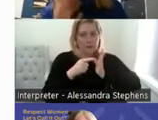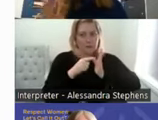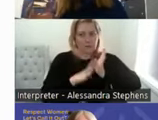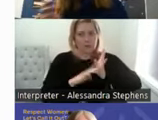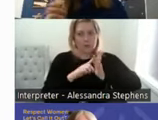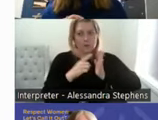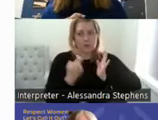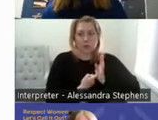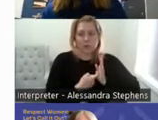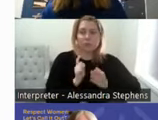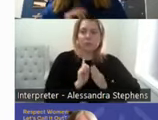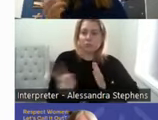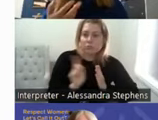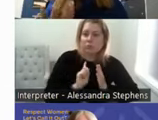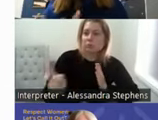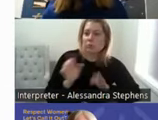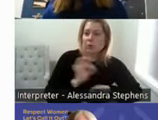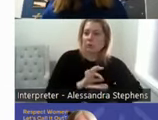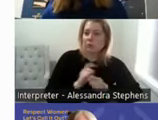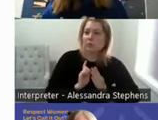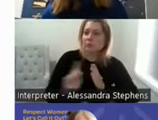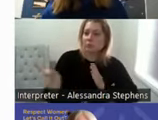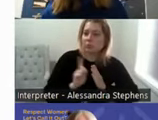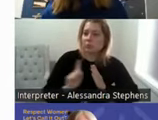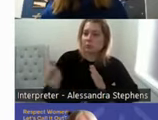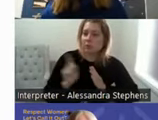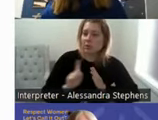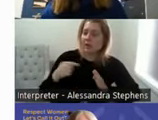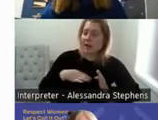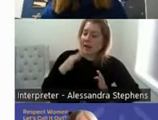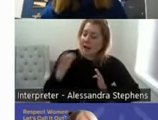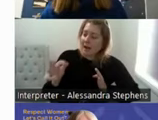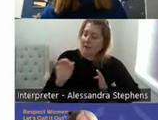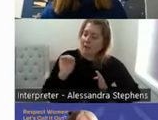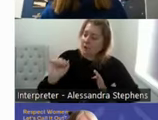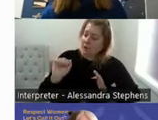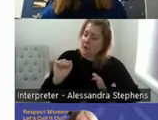been in and out of hospital and I asked about sexuality and sex life with her and she just